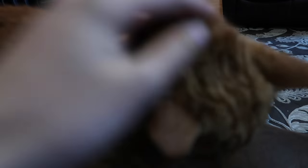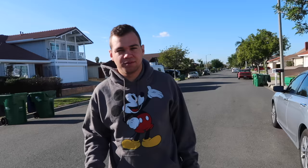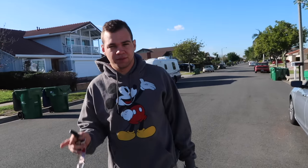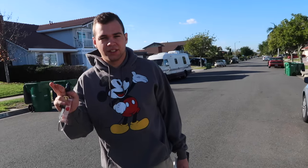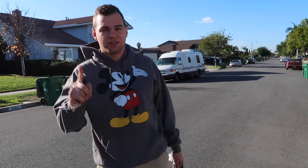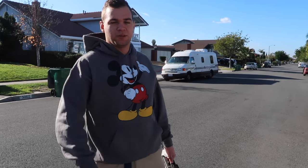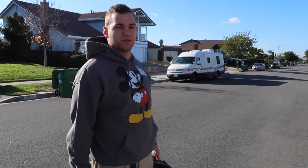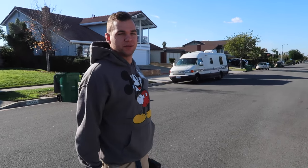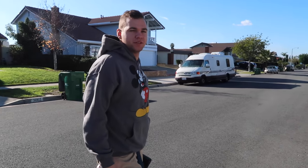Let's go